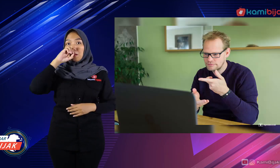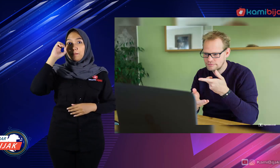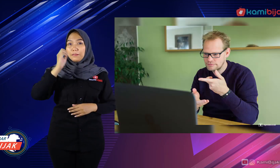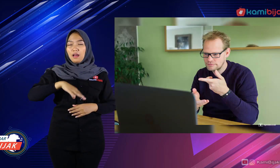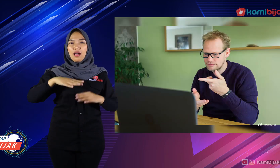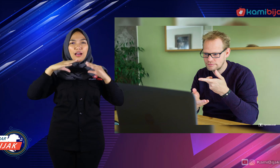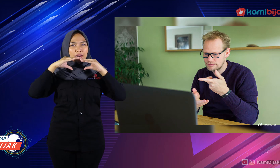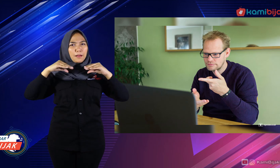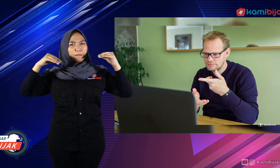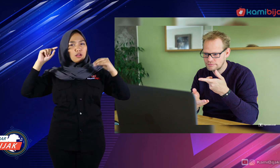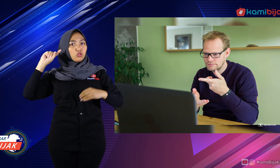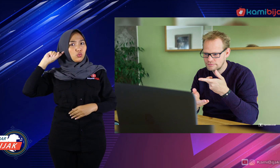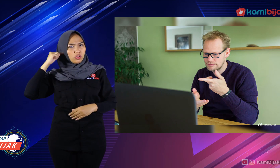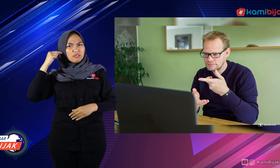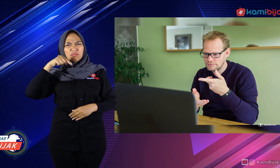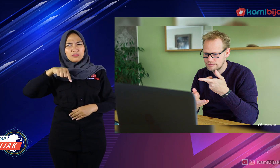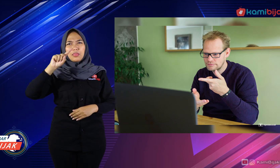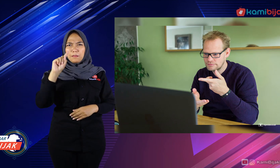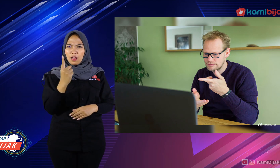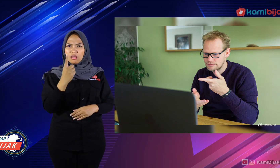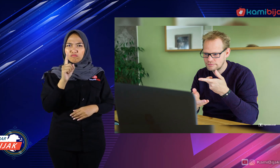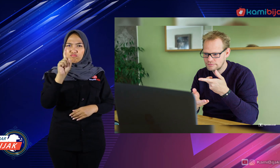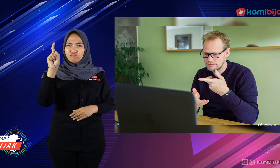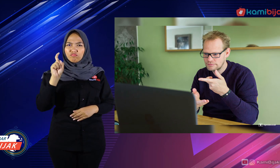Is this bank the one? first, use this service?